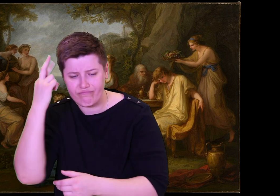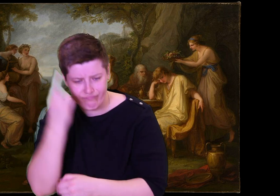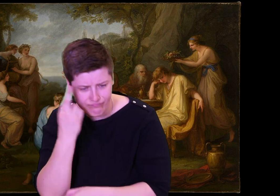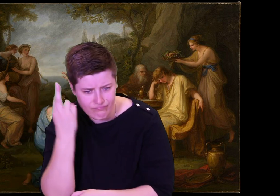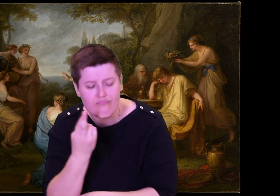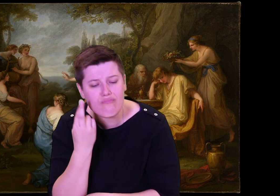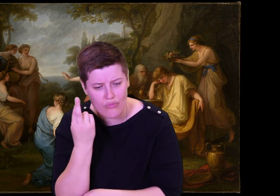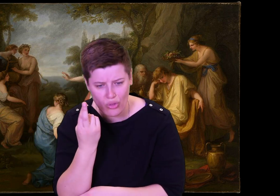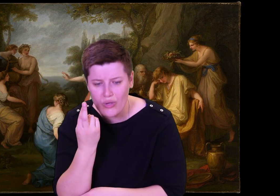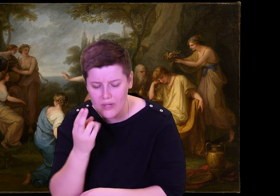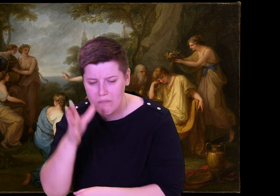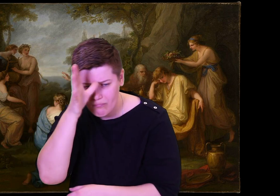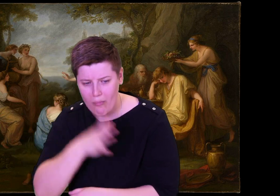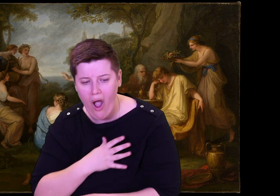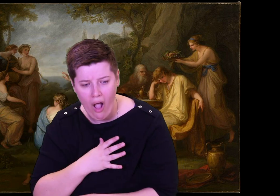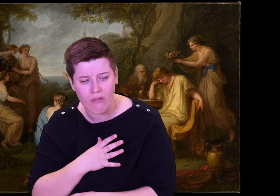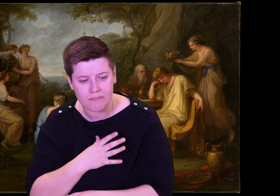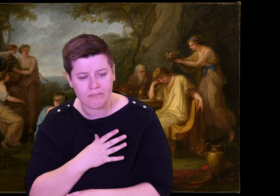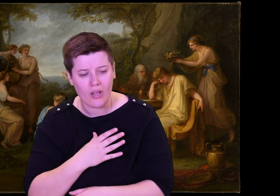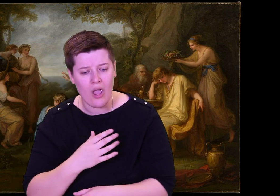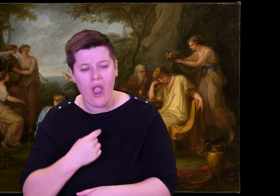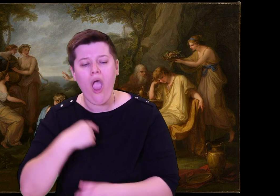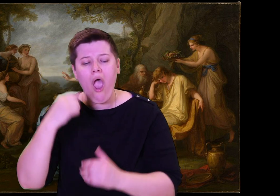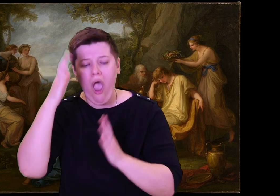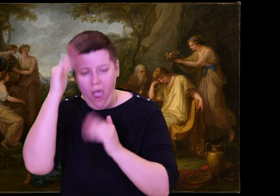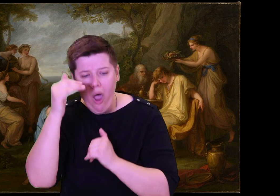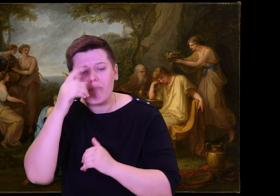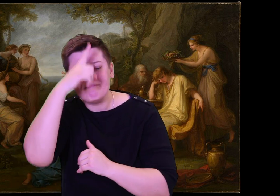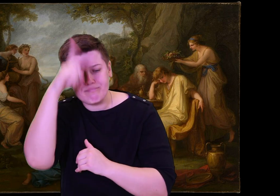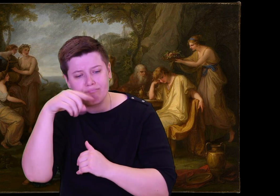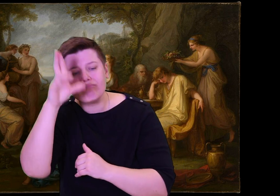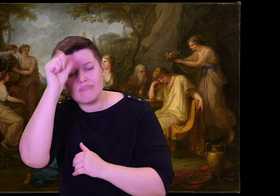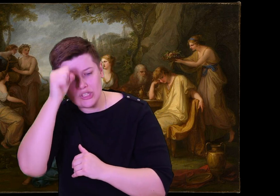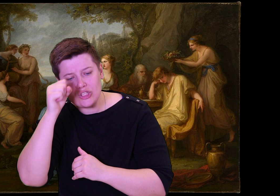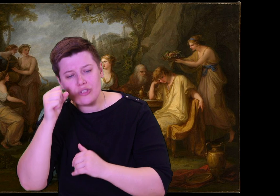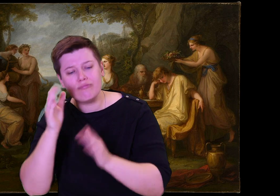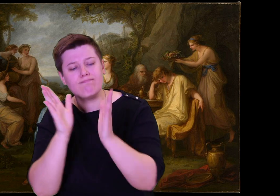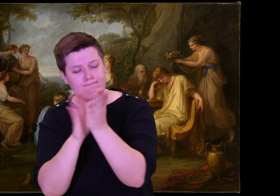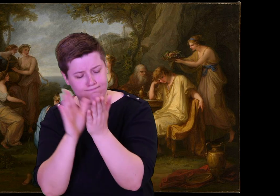upon his father's throne. The first to speak was wise Aegyptius,